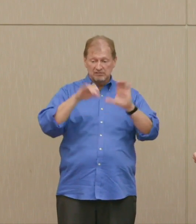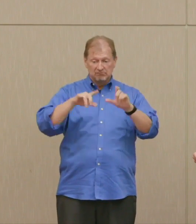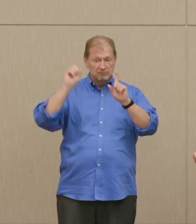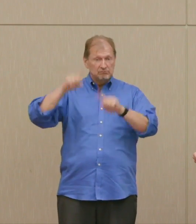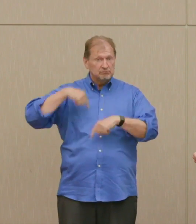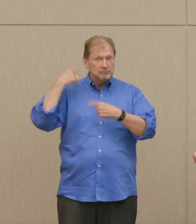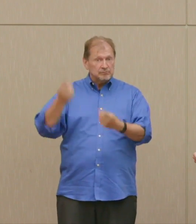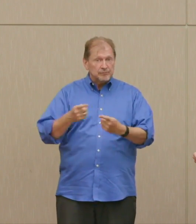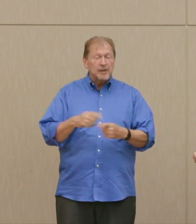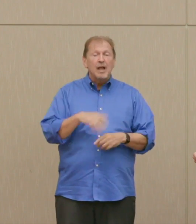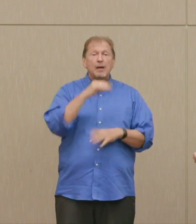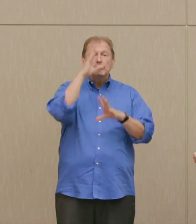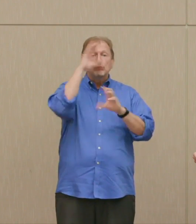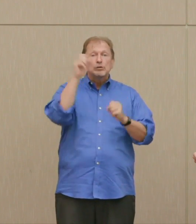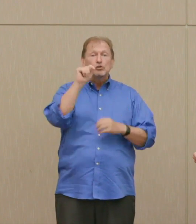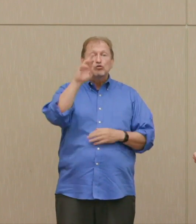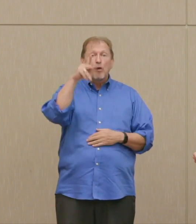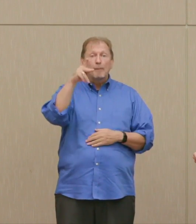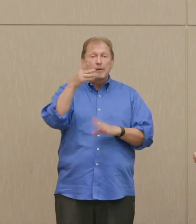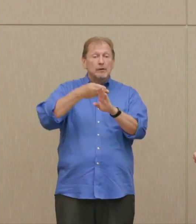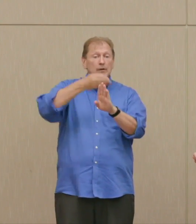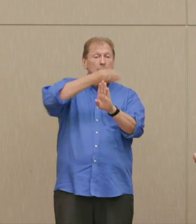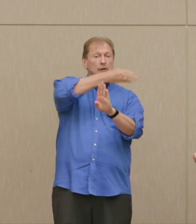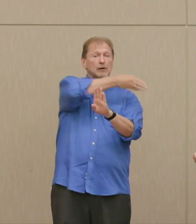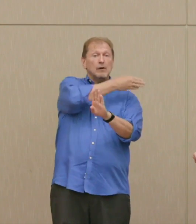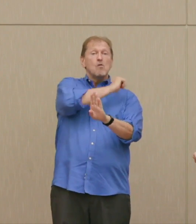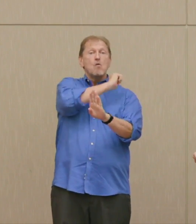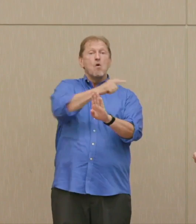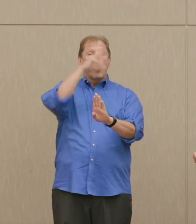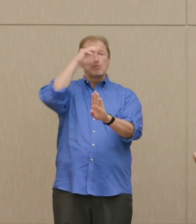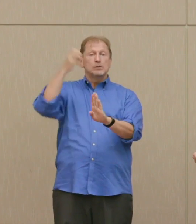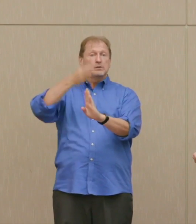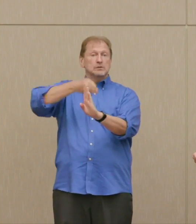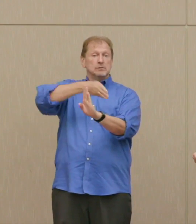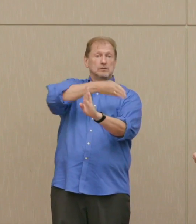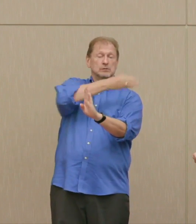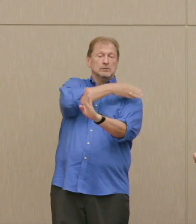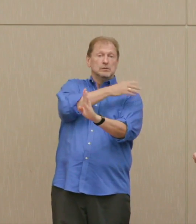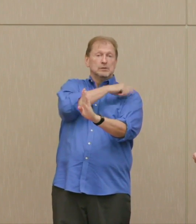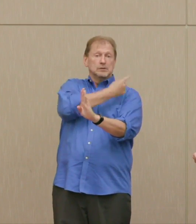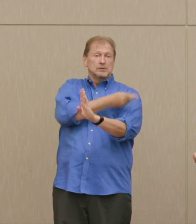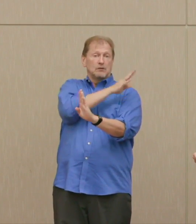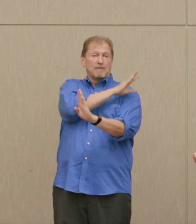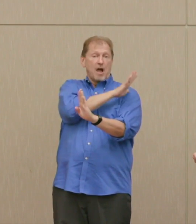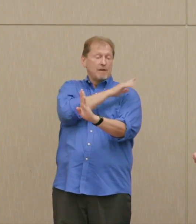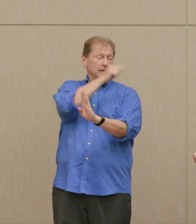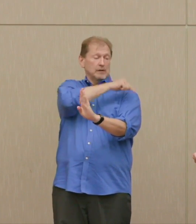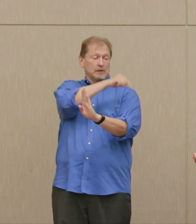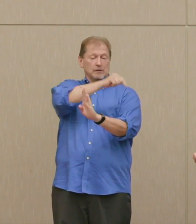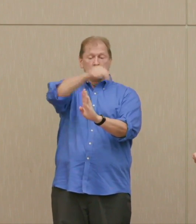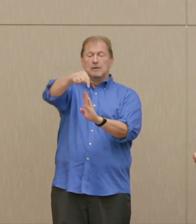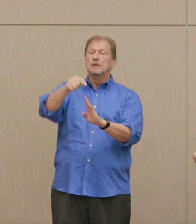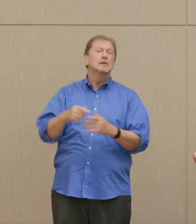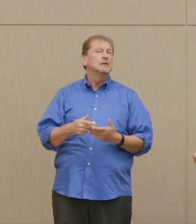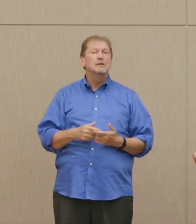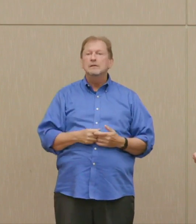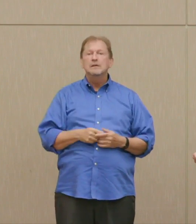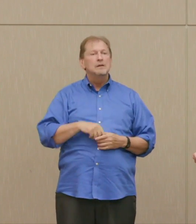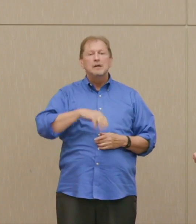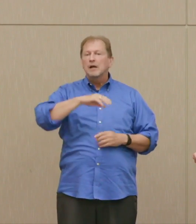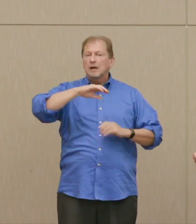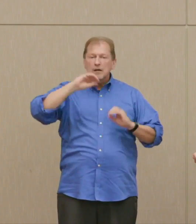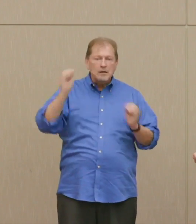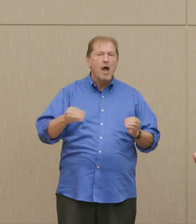on any of his previous presidents since '45, not one of them has acted wisely, not one,